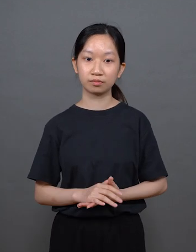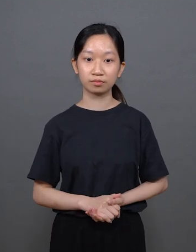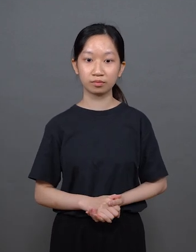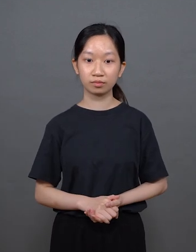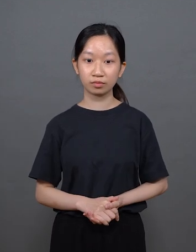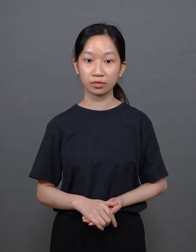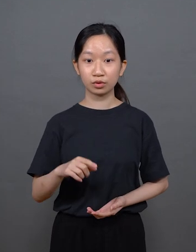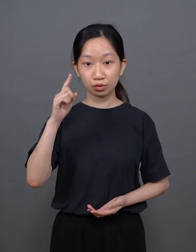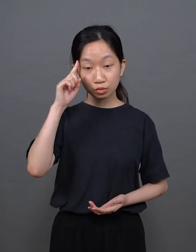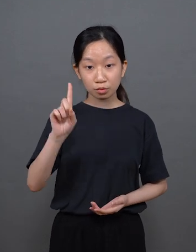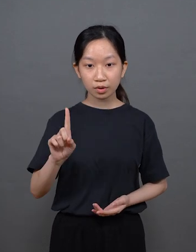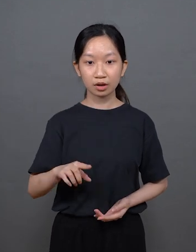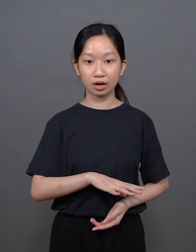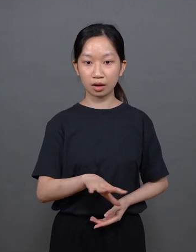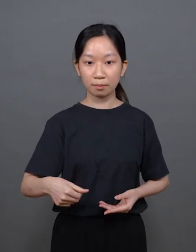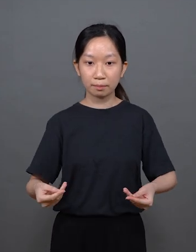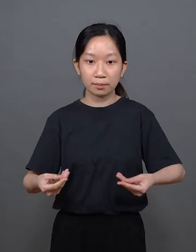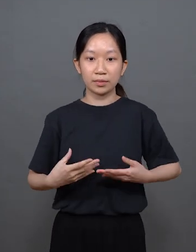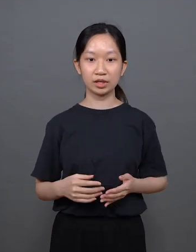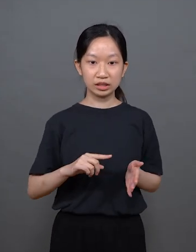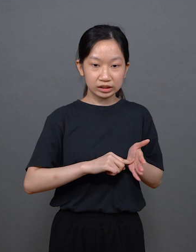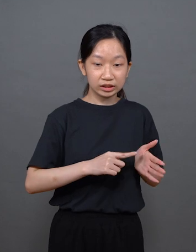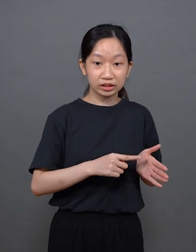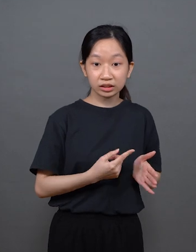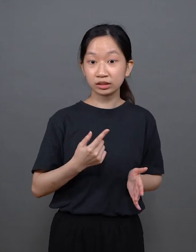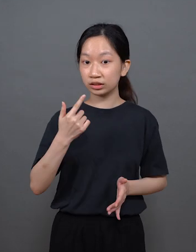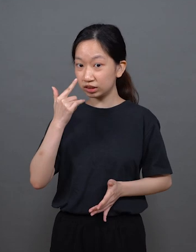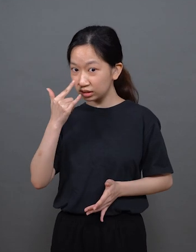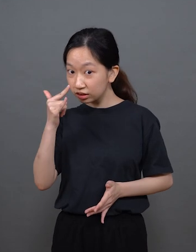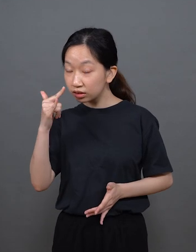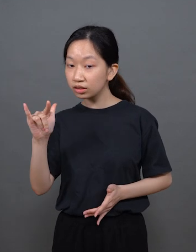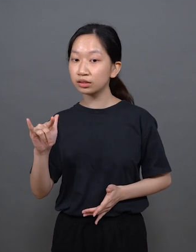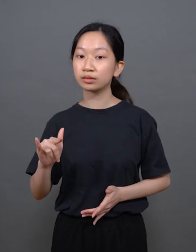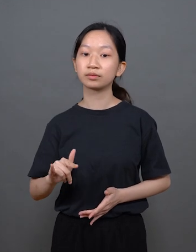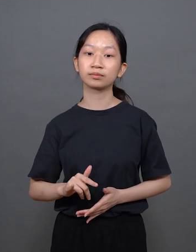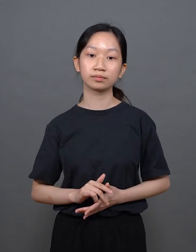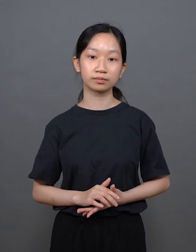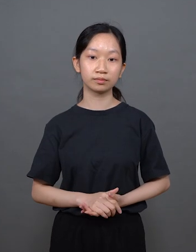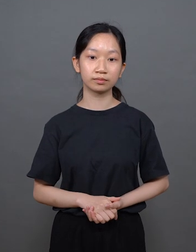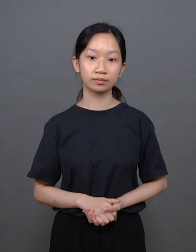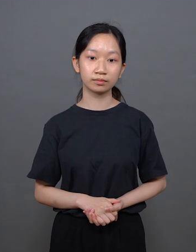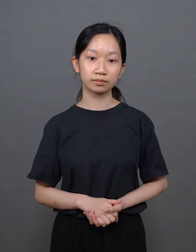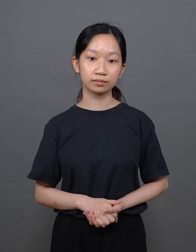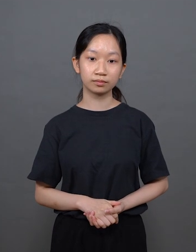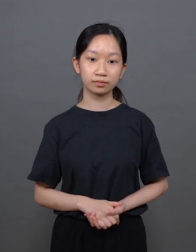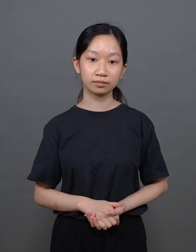You subconsciously wanted those kinds of things to offer you some stimulation; a new sense of being